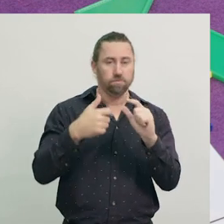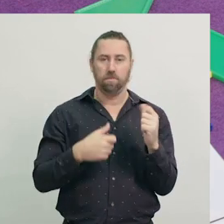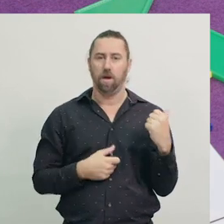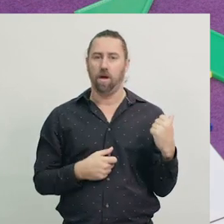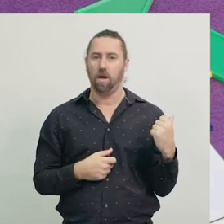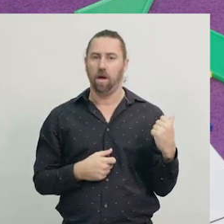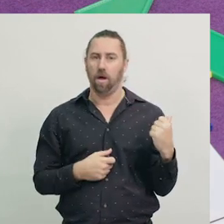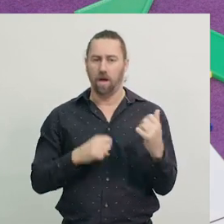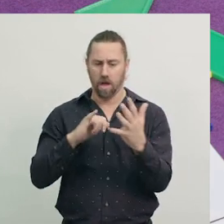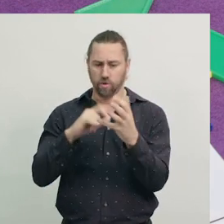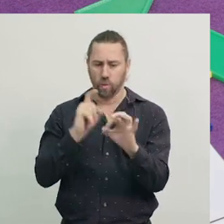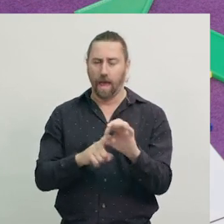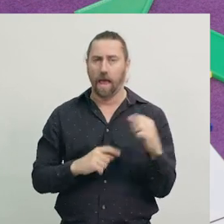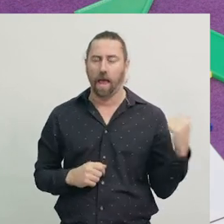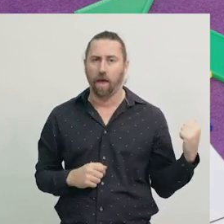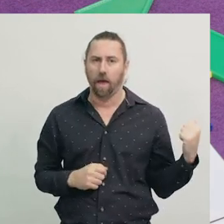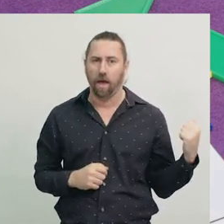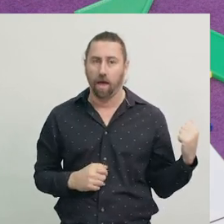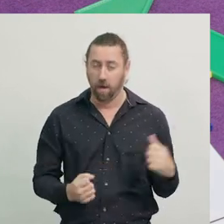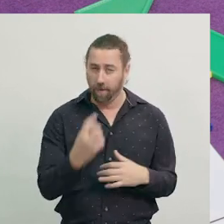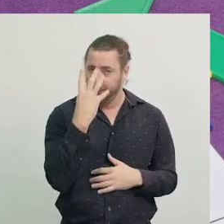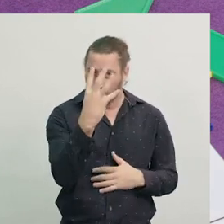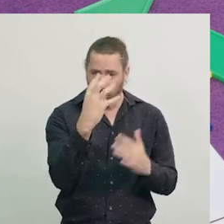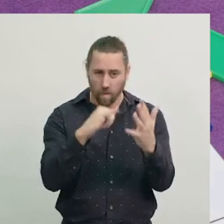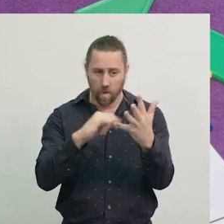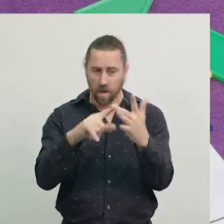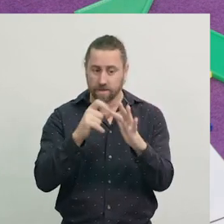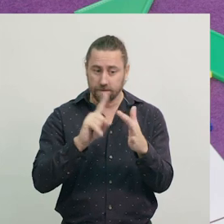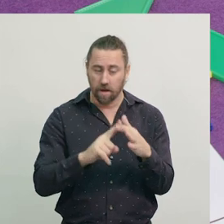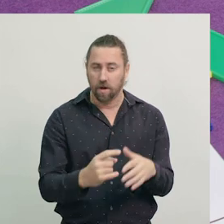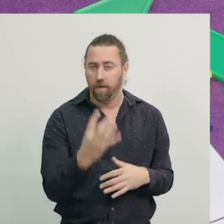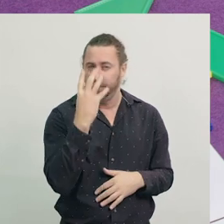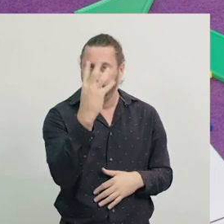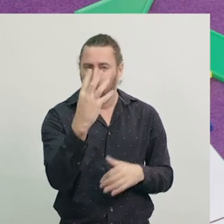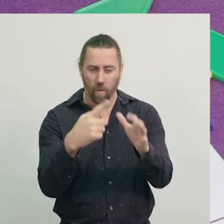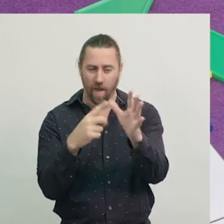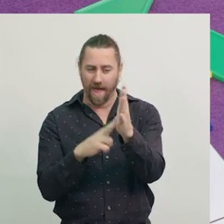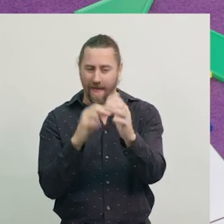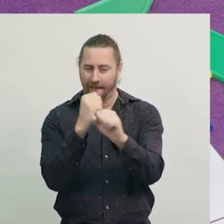we now have four sides, and four angles.